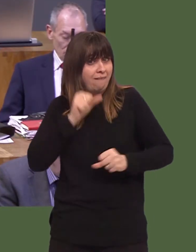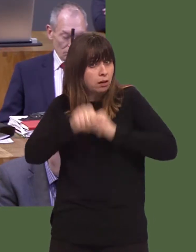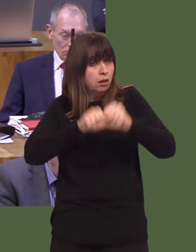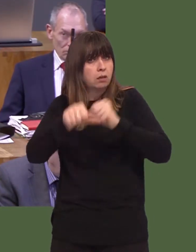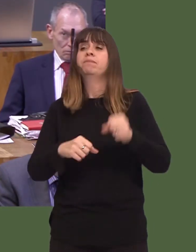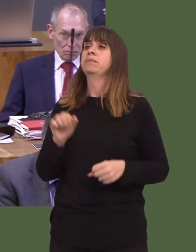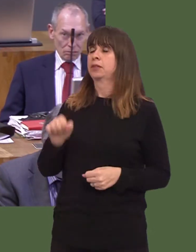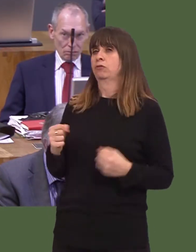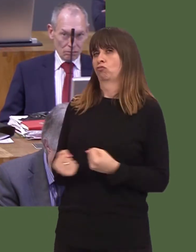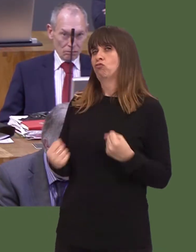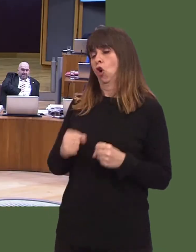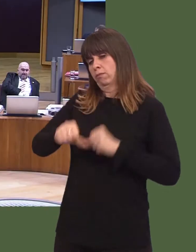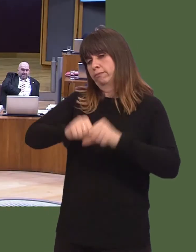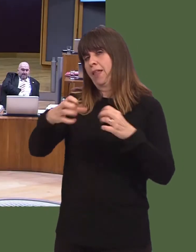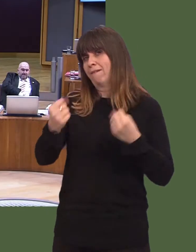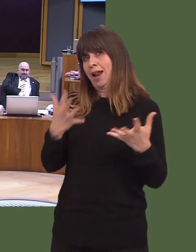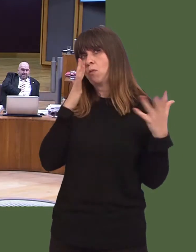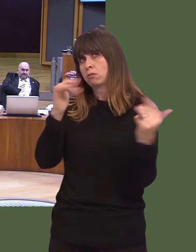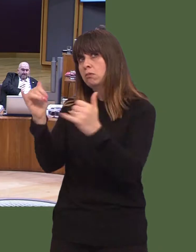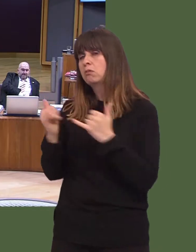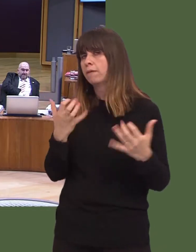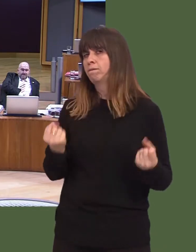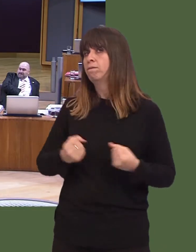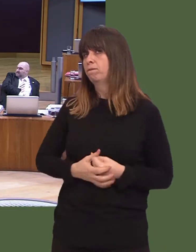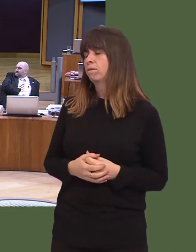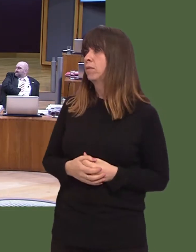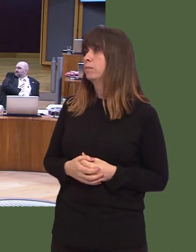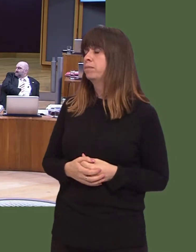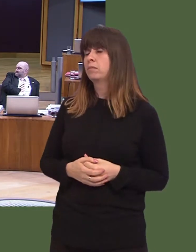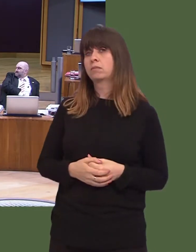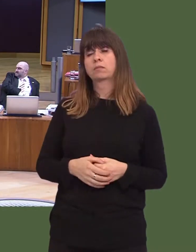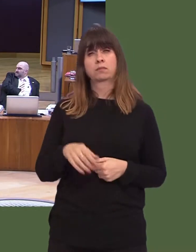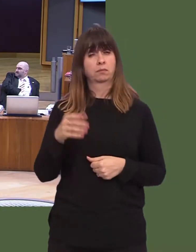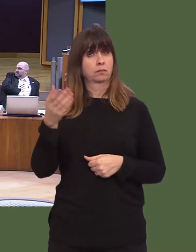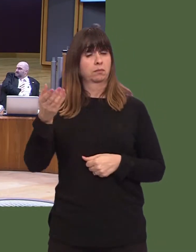Leanne Wood: First Minister, one area of hospital treatment where problems have regularly been